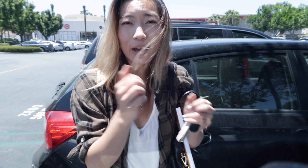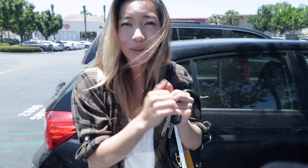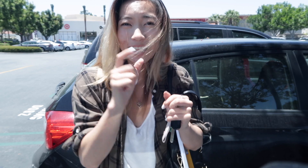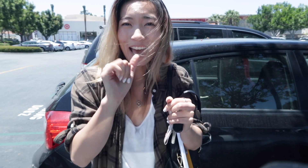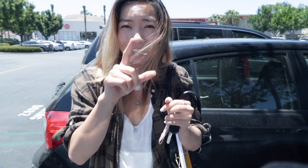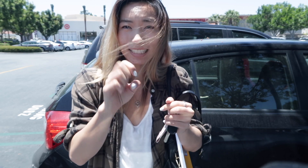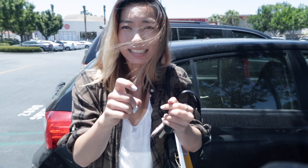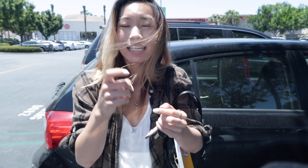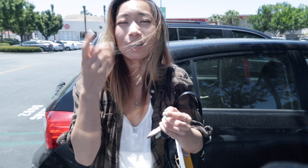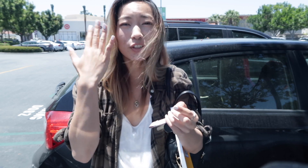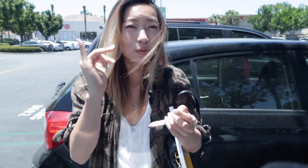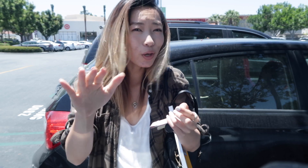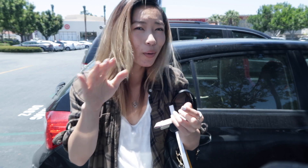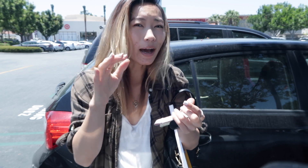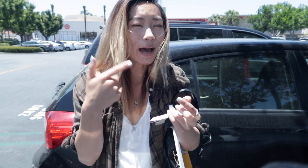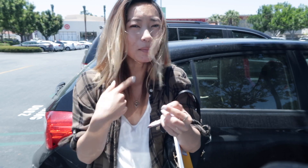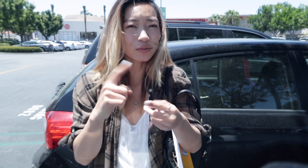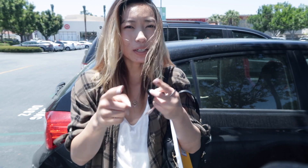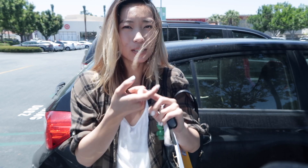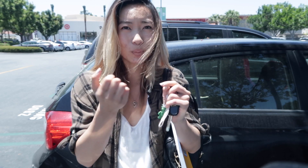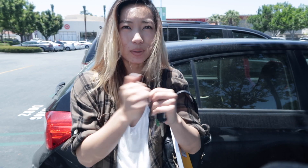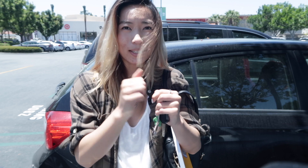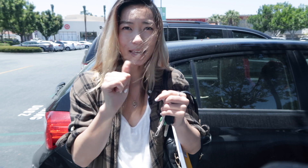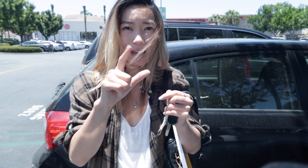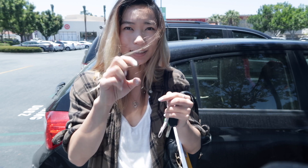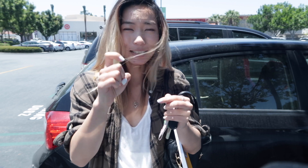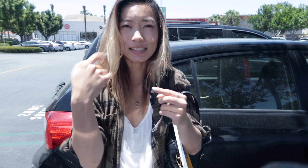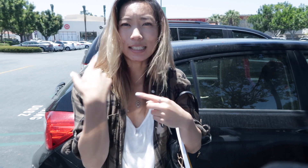out with Alex if you don't know I've been friends with Alex since